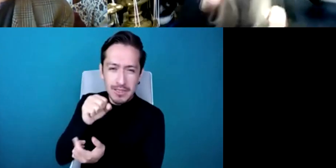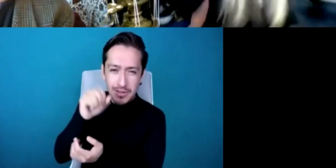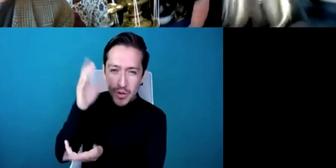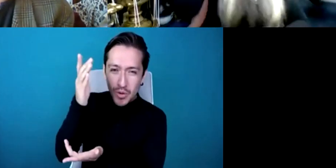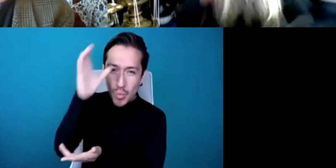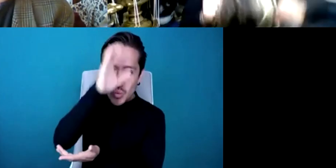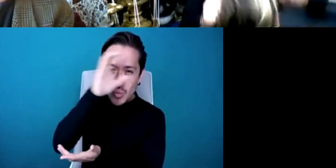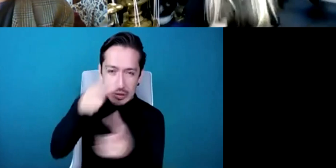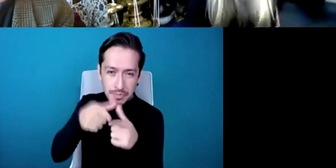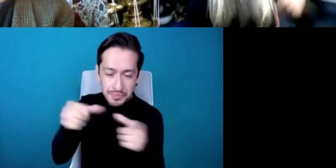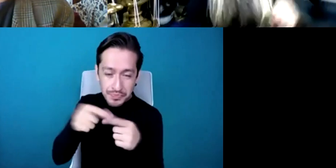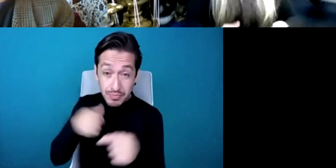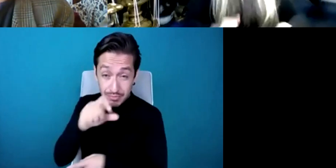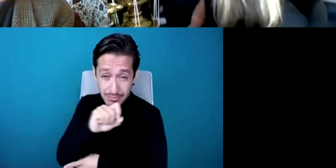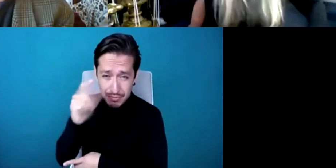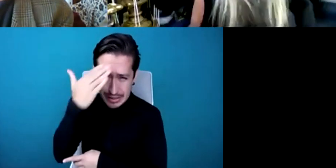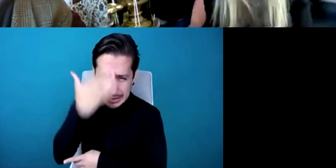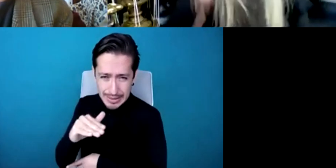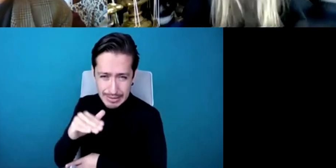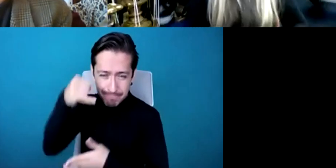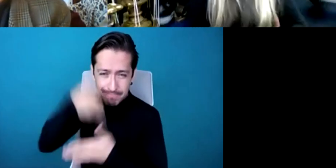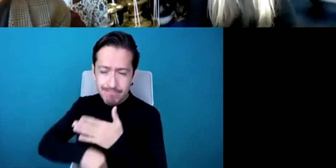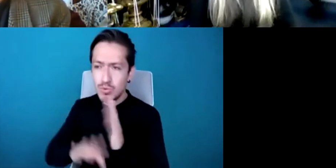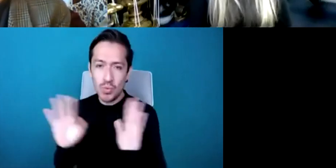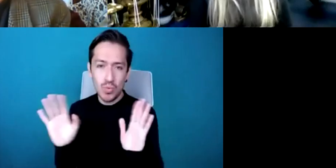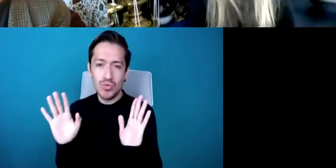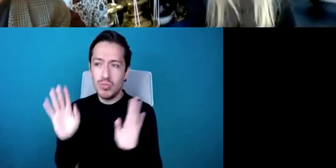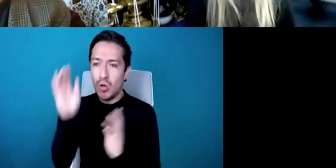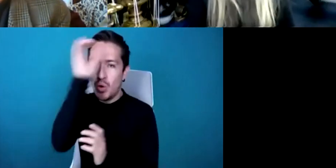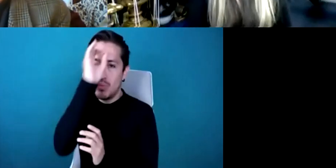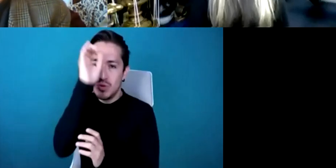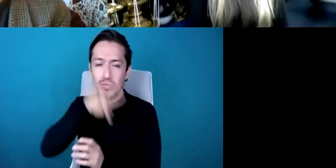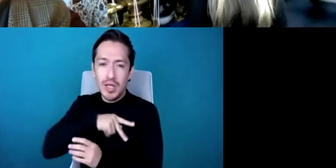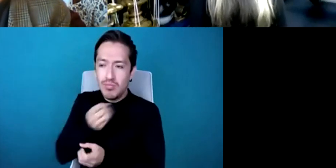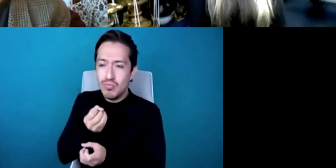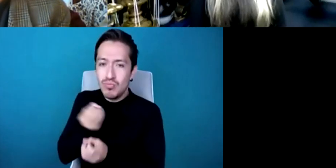voice my opinions say how dare you you know call deaf people deaf and so on and I didn't